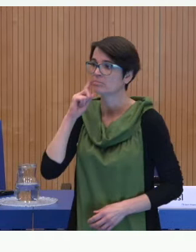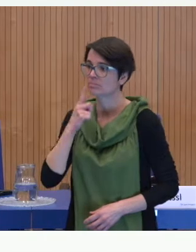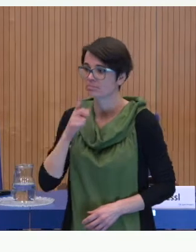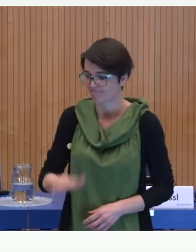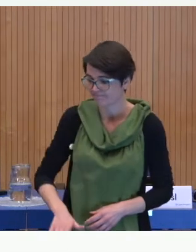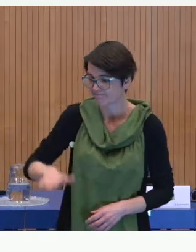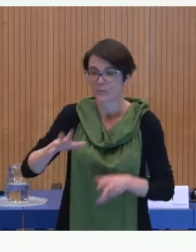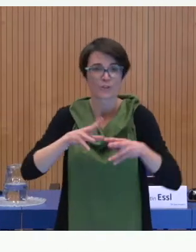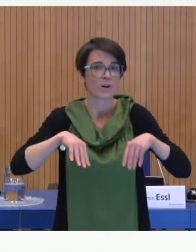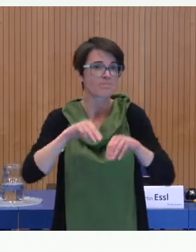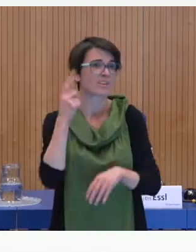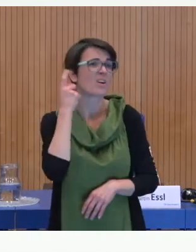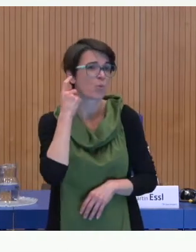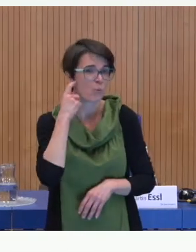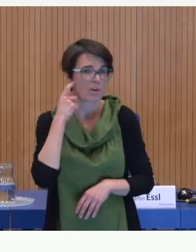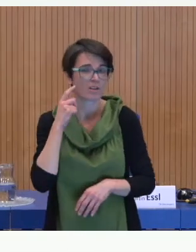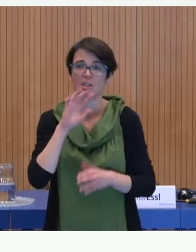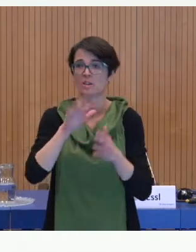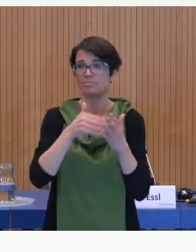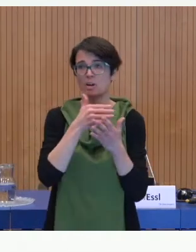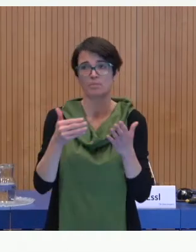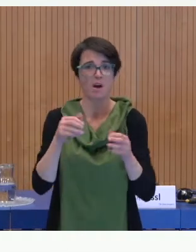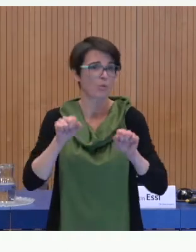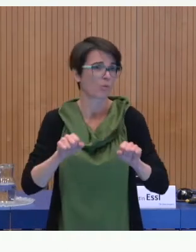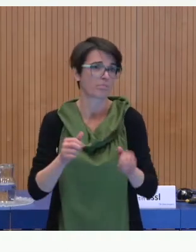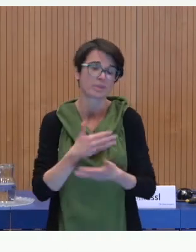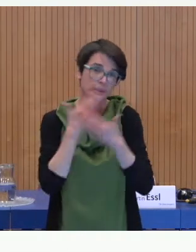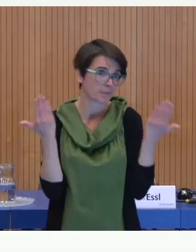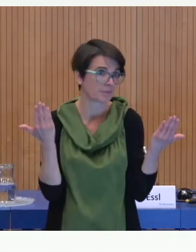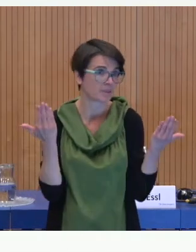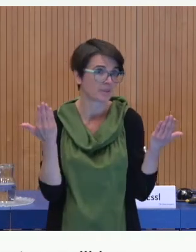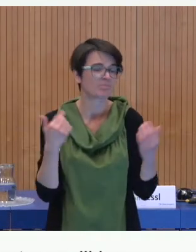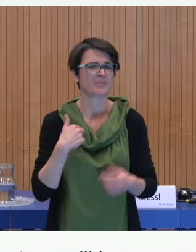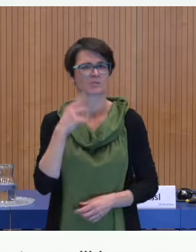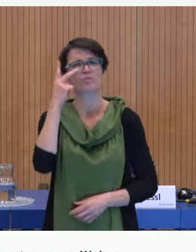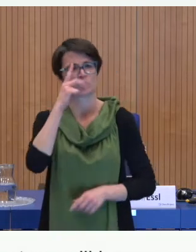deaf, and grew up in a hearing family when nobody could sign. So I know the